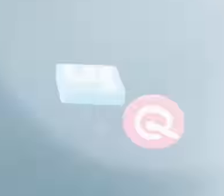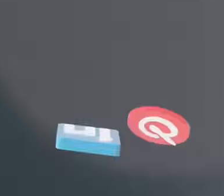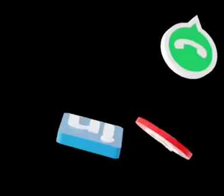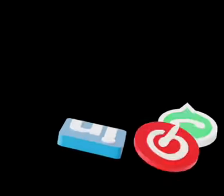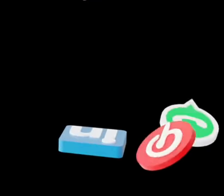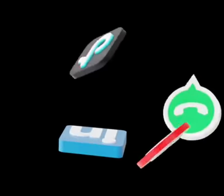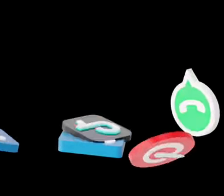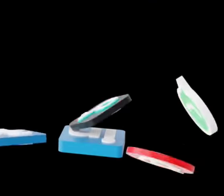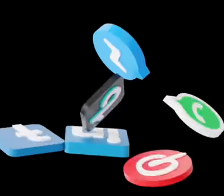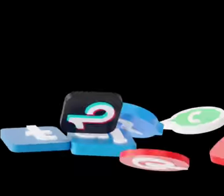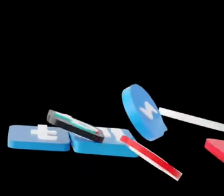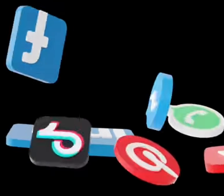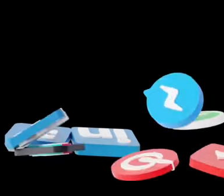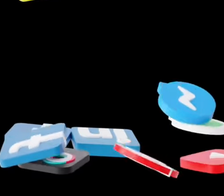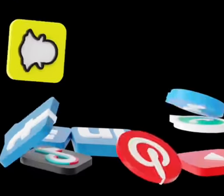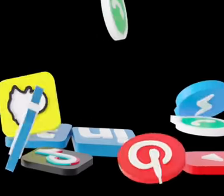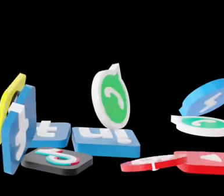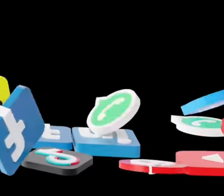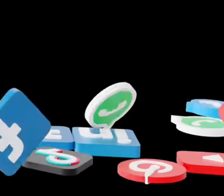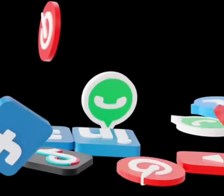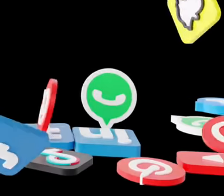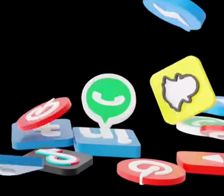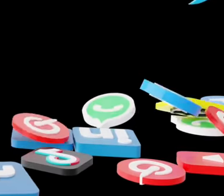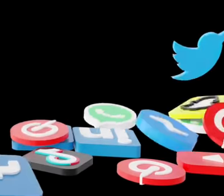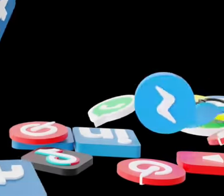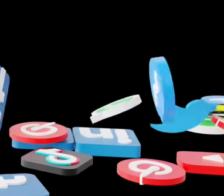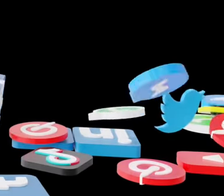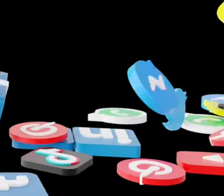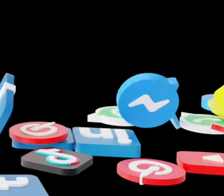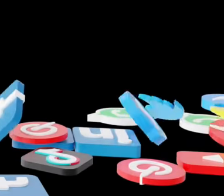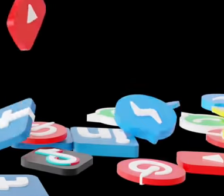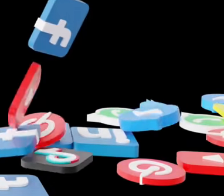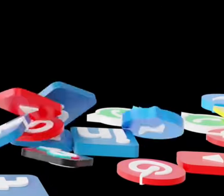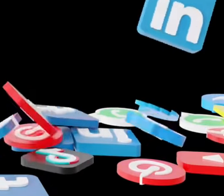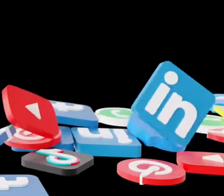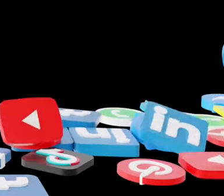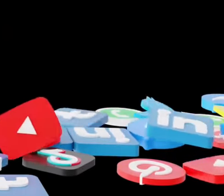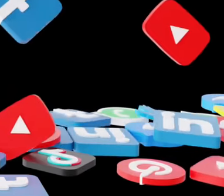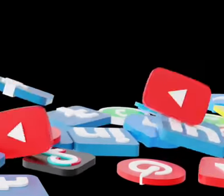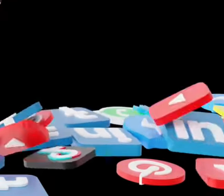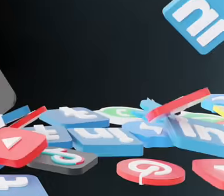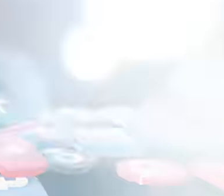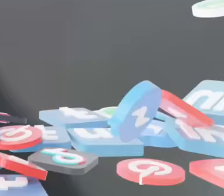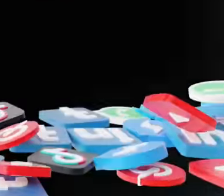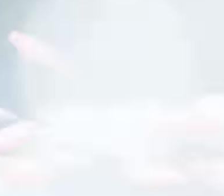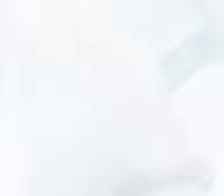social networks are ahead of these television stations that for many years deceived